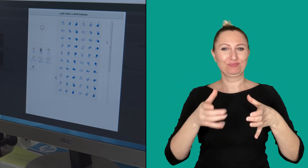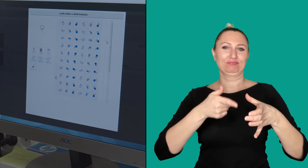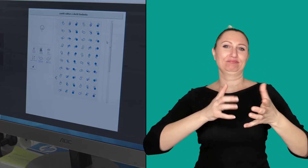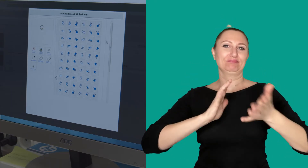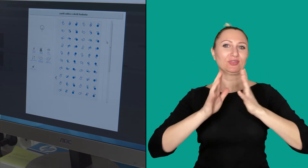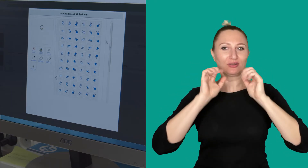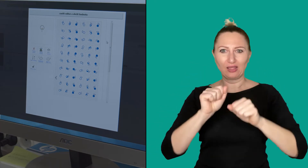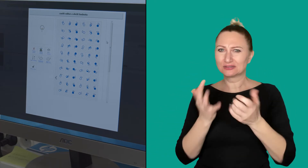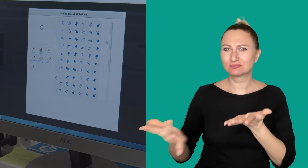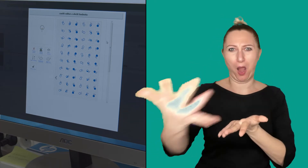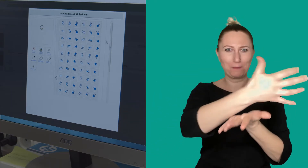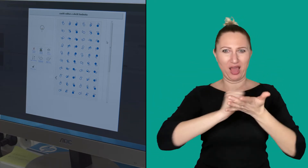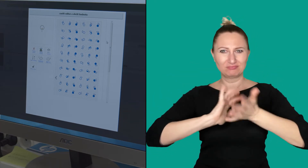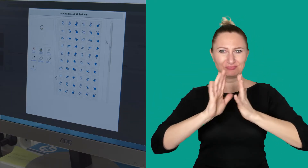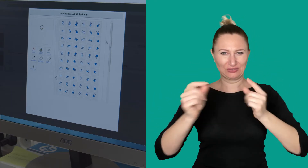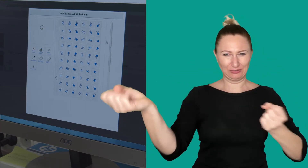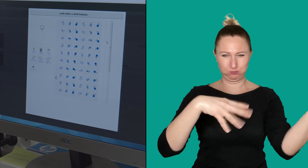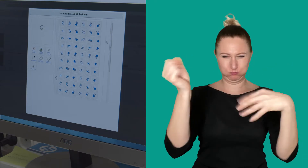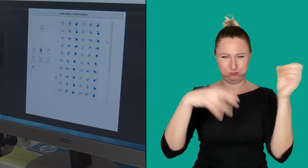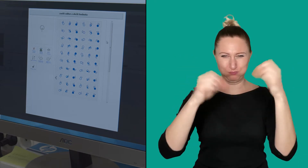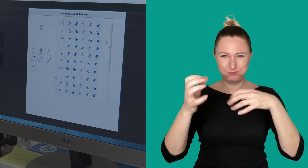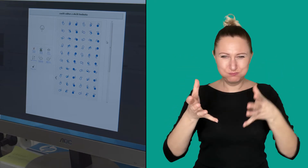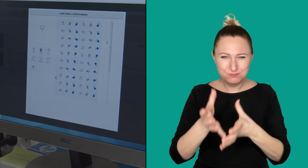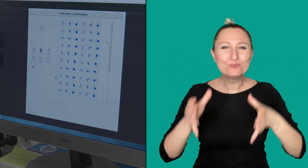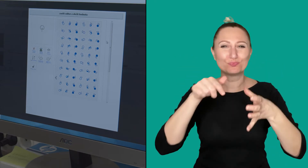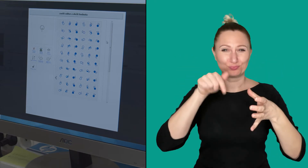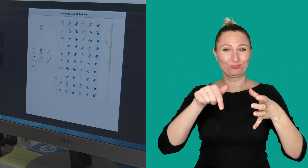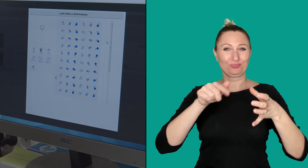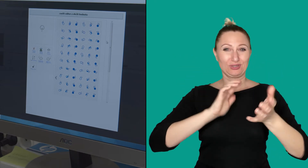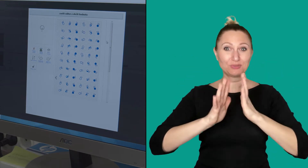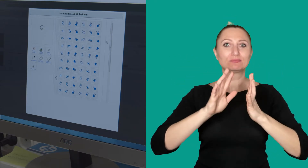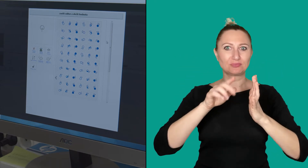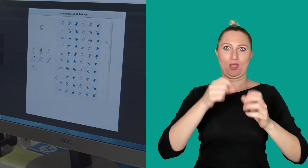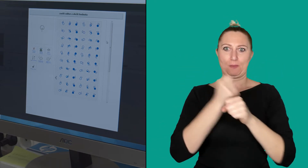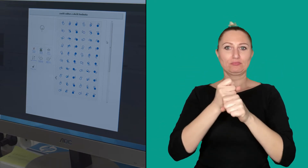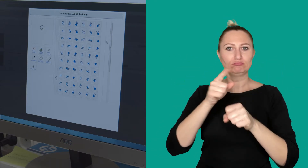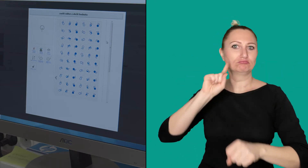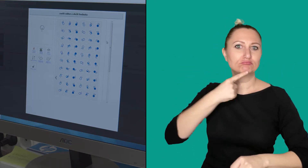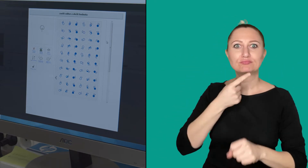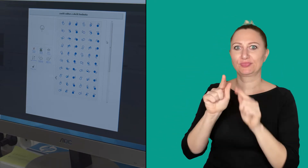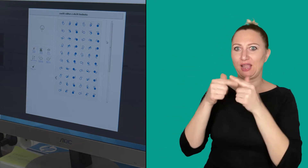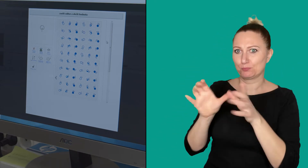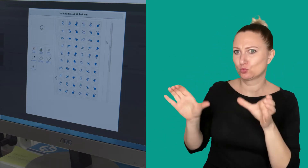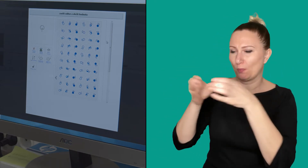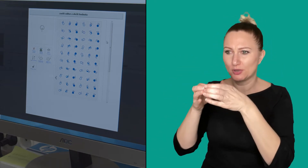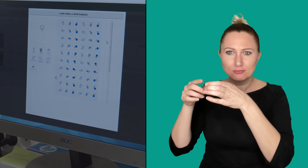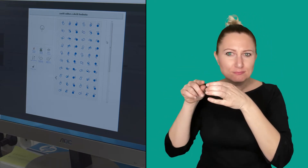In the basket all signs are collected. When the signs are collected, our deaf team works together